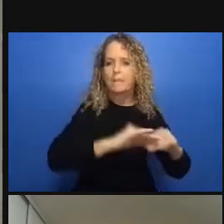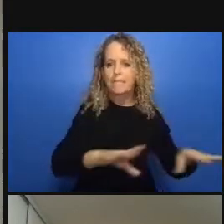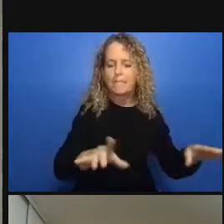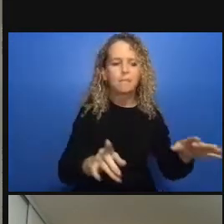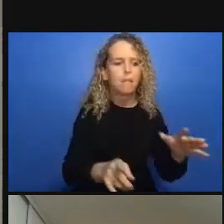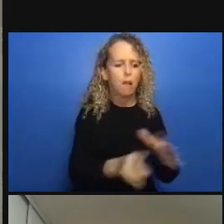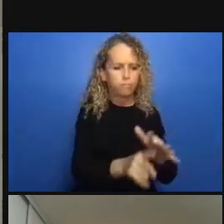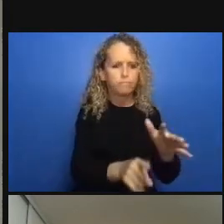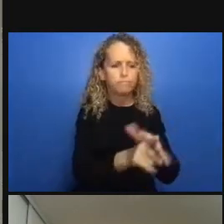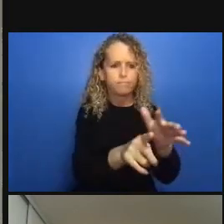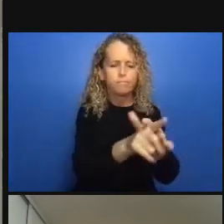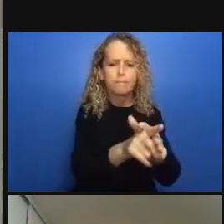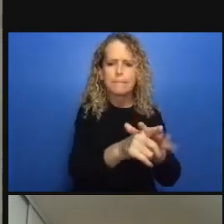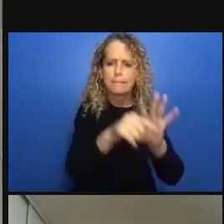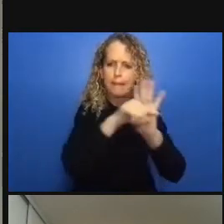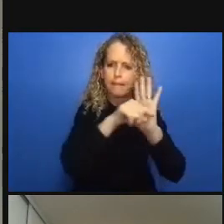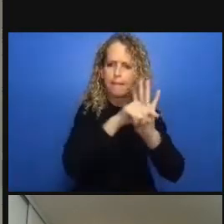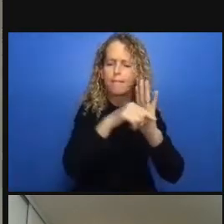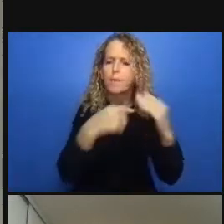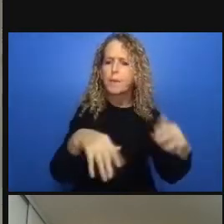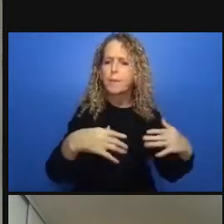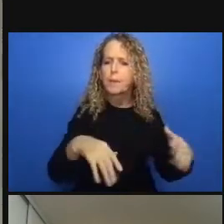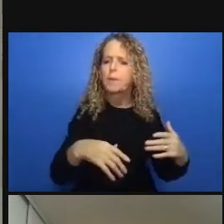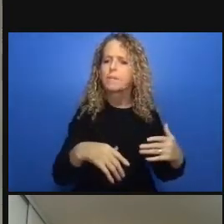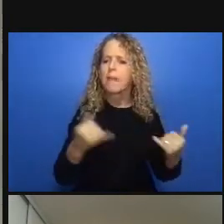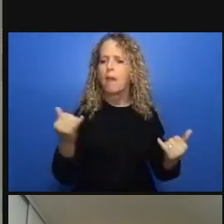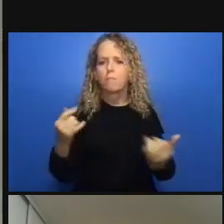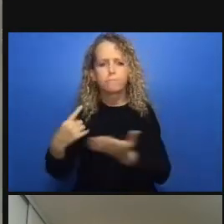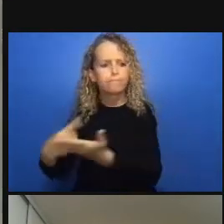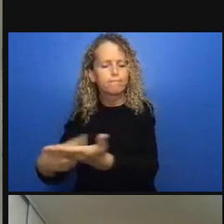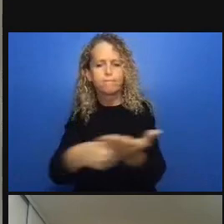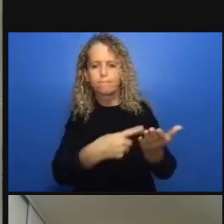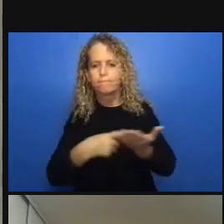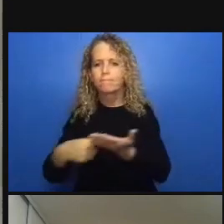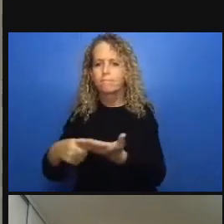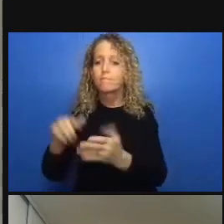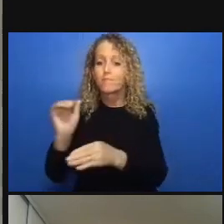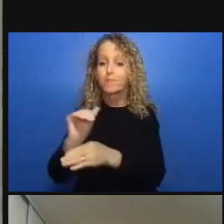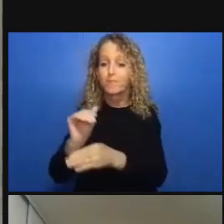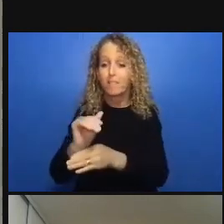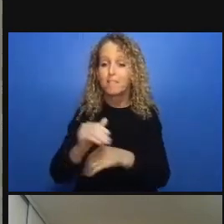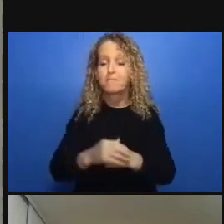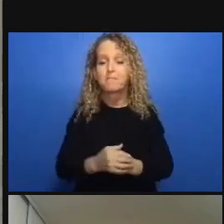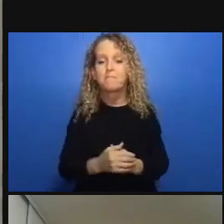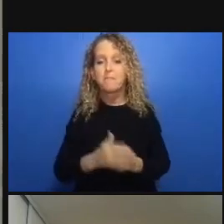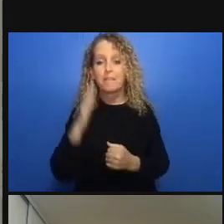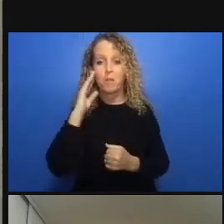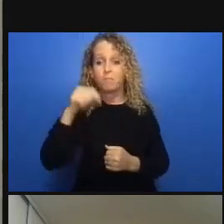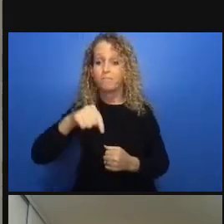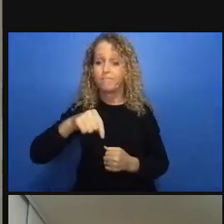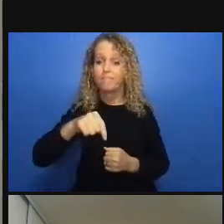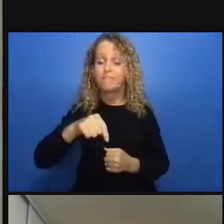scarce use that scarce resource to choose between necessary services right we all have rights